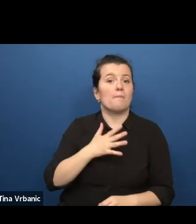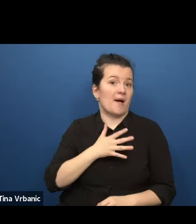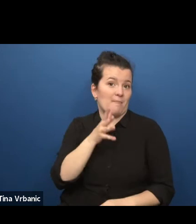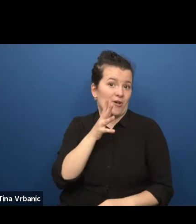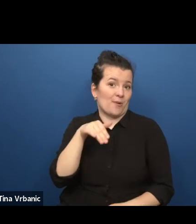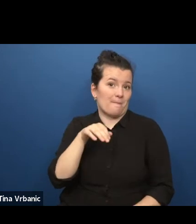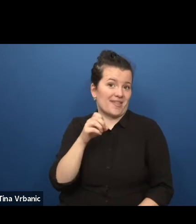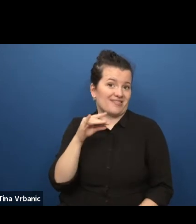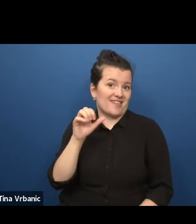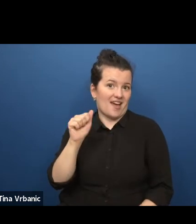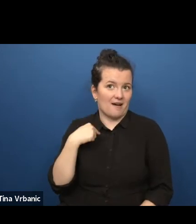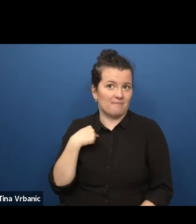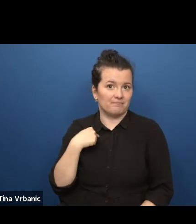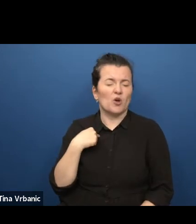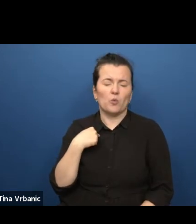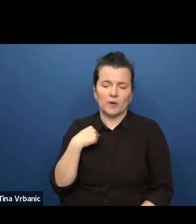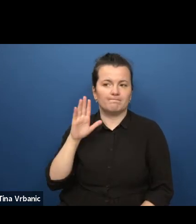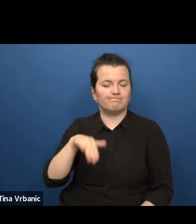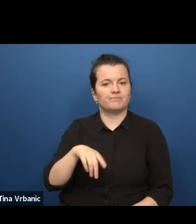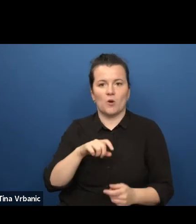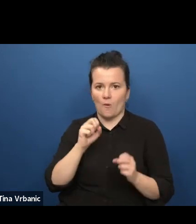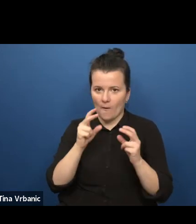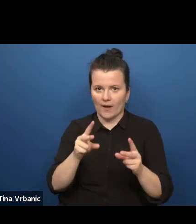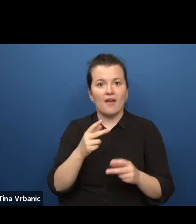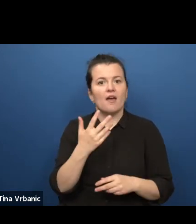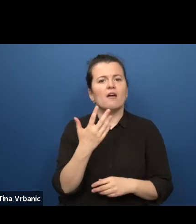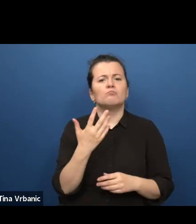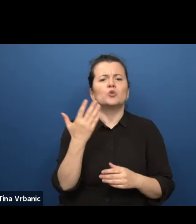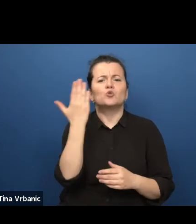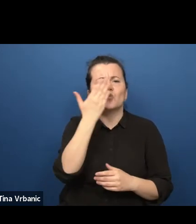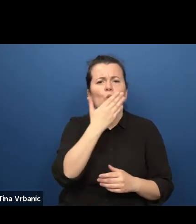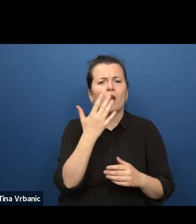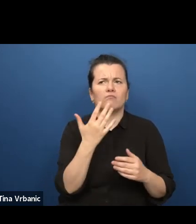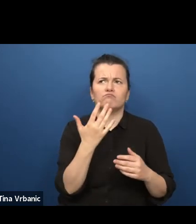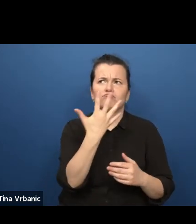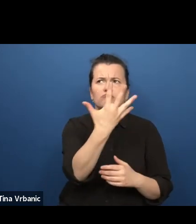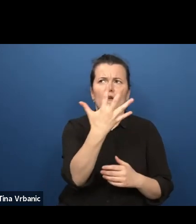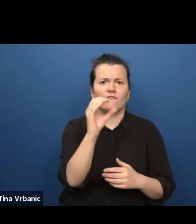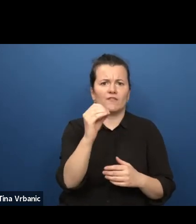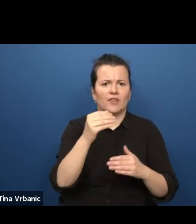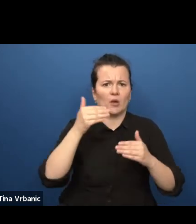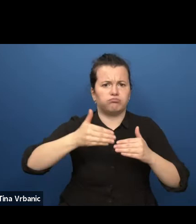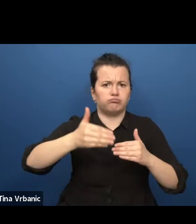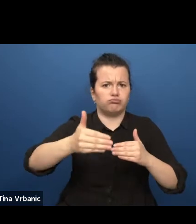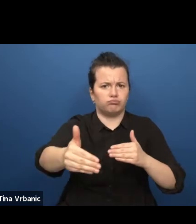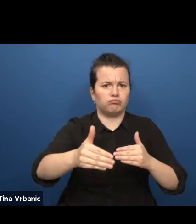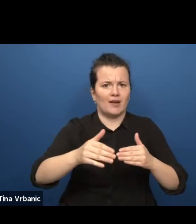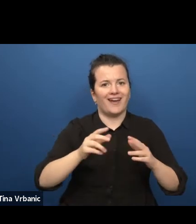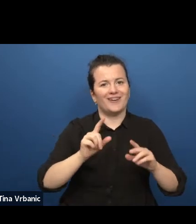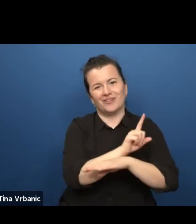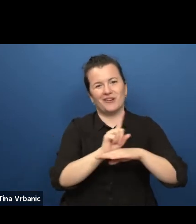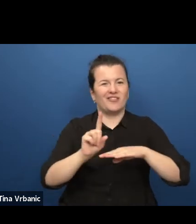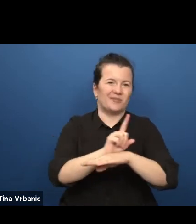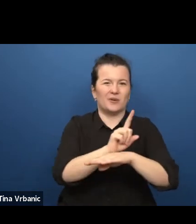performing it more than 50 times in schools while the theatres were closed due to the pandemic.